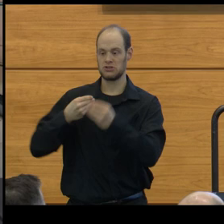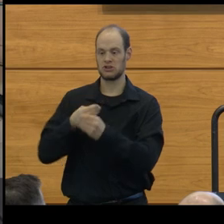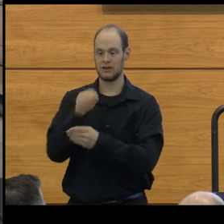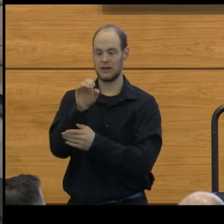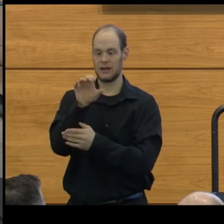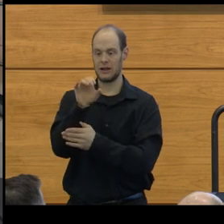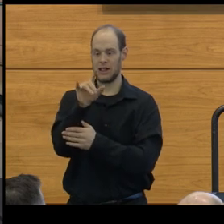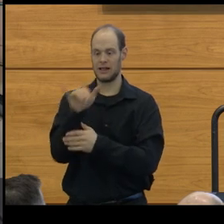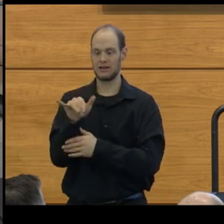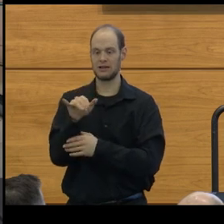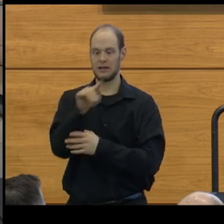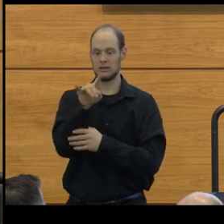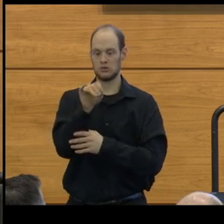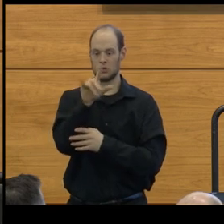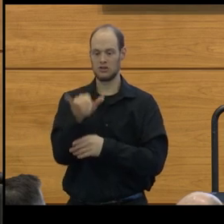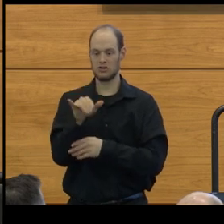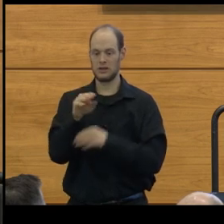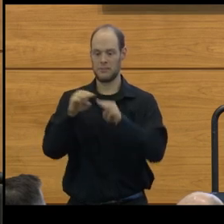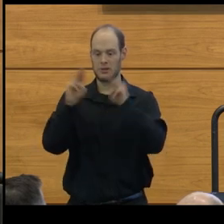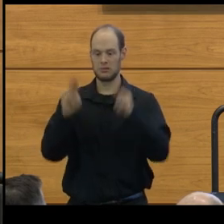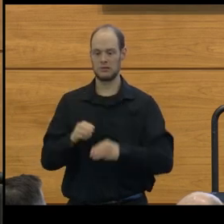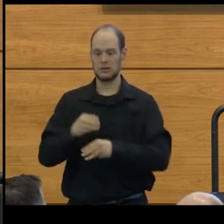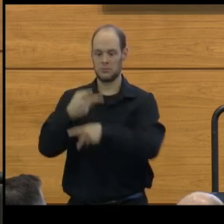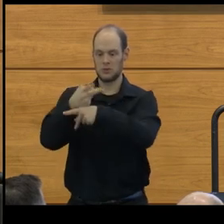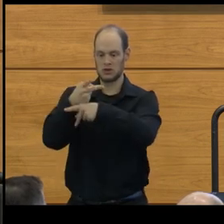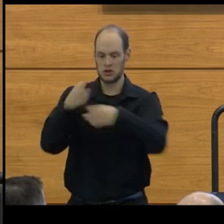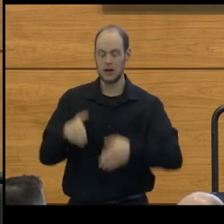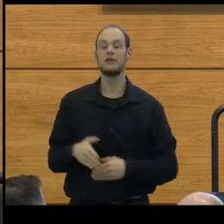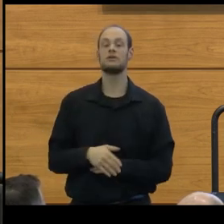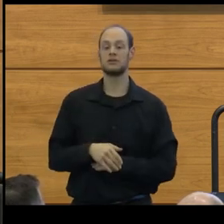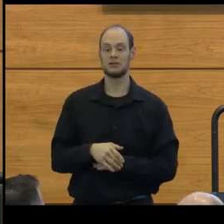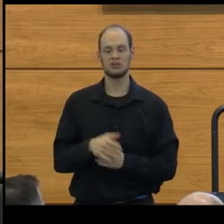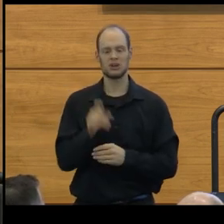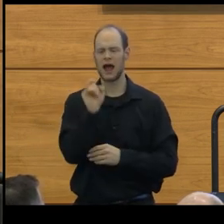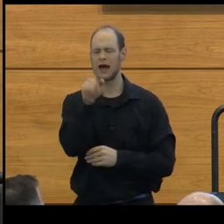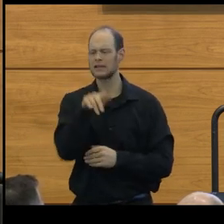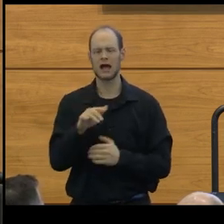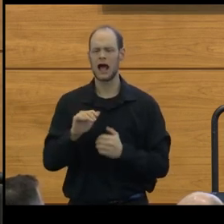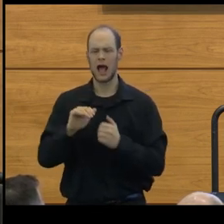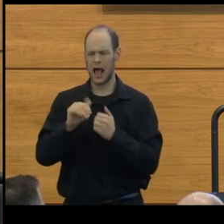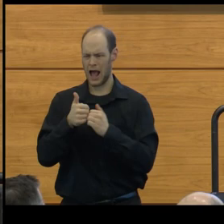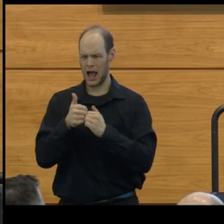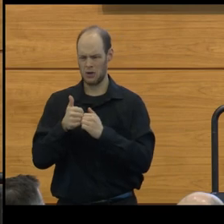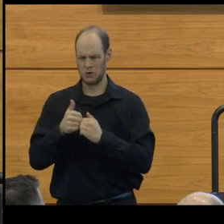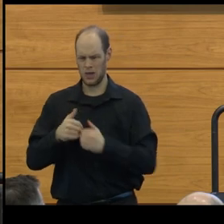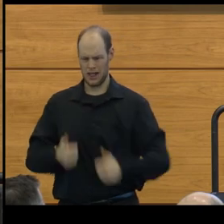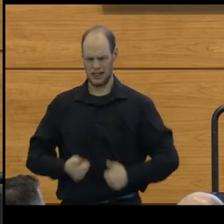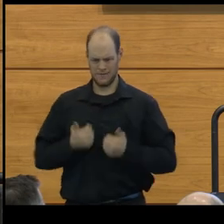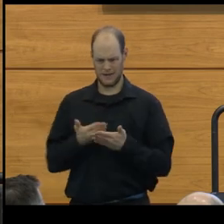and zoology museum curator, asks, how do the traits of living creatures